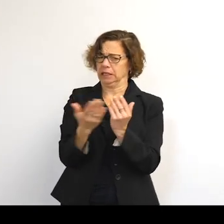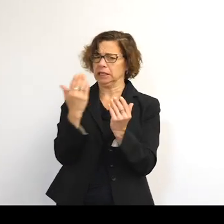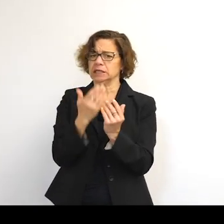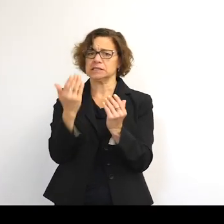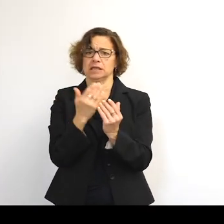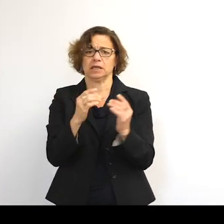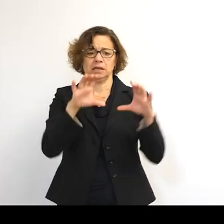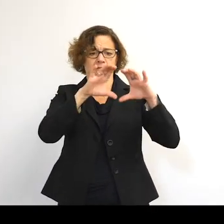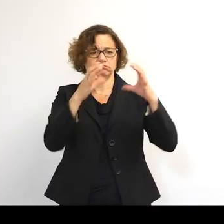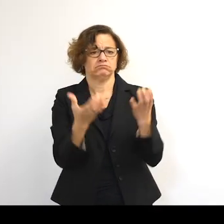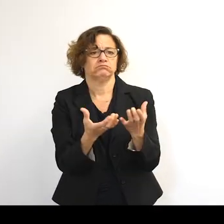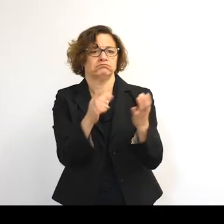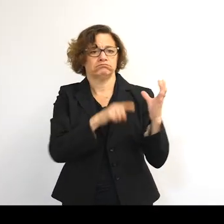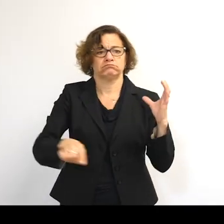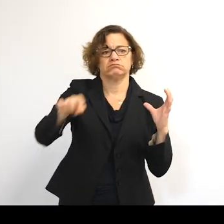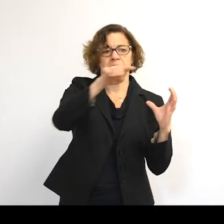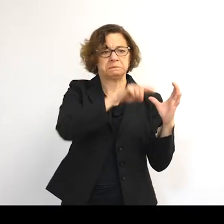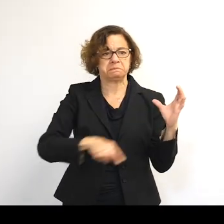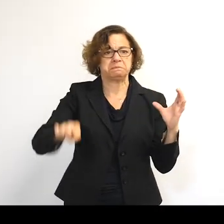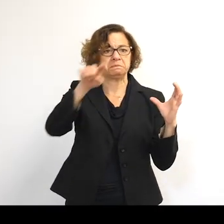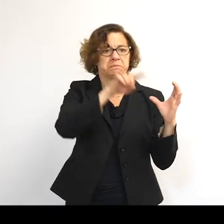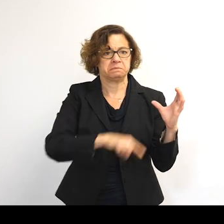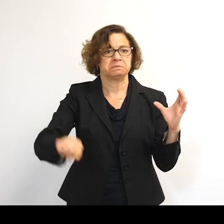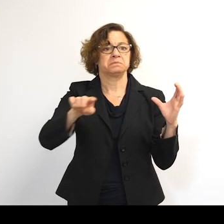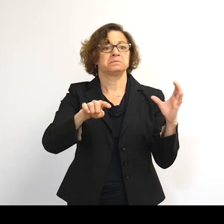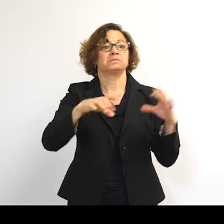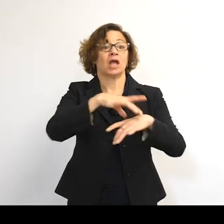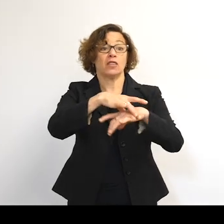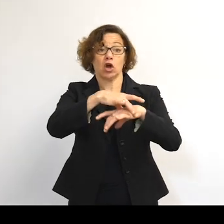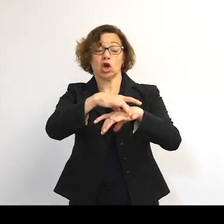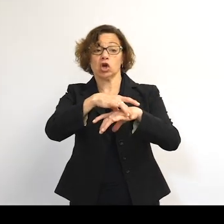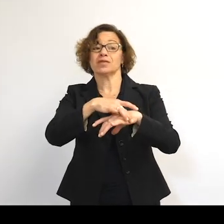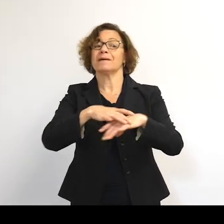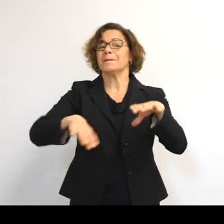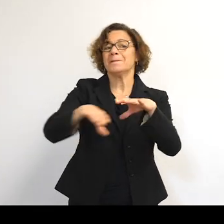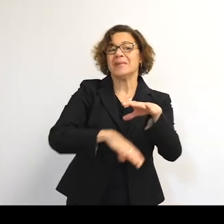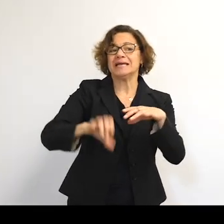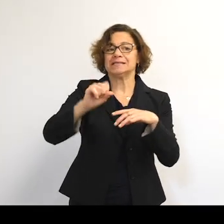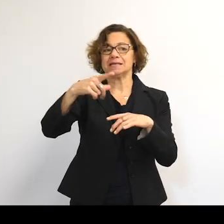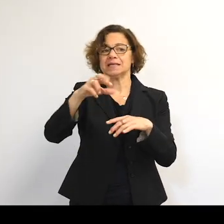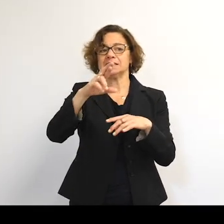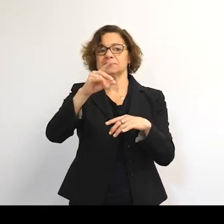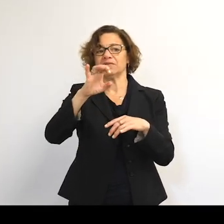And the Earth is basically spherical. But unfortunately, it's not spherical enough.